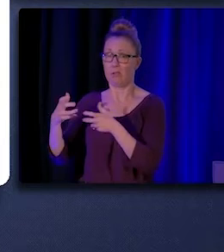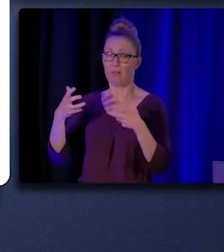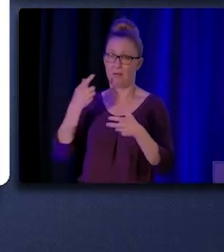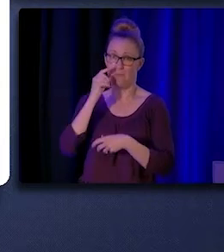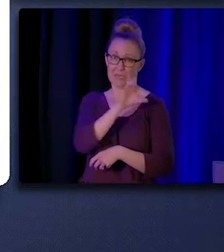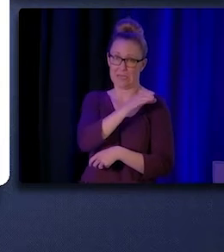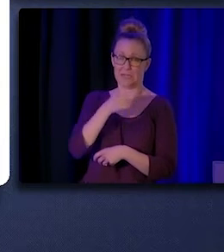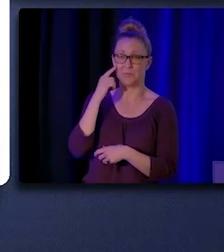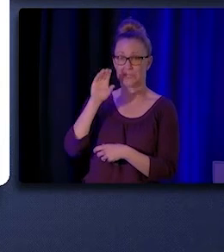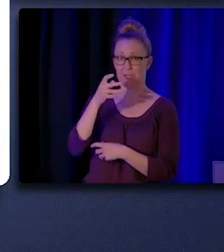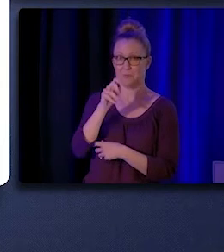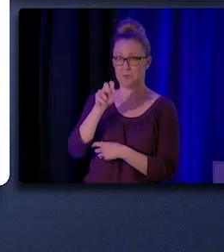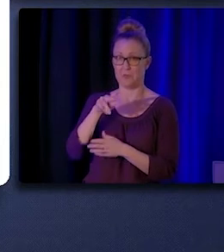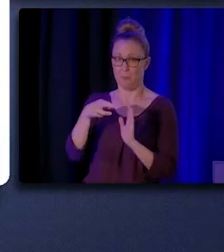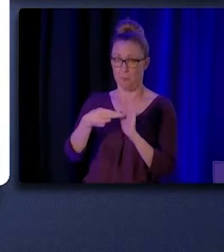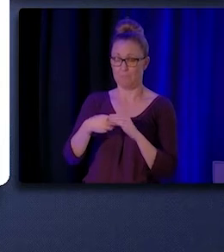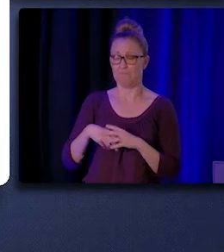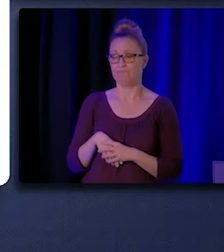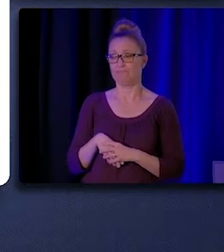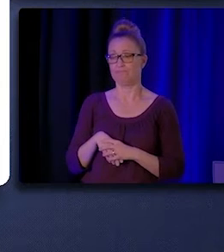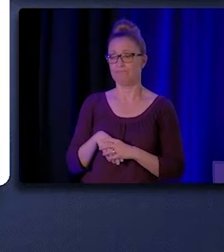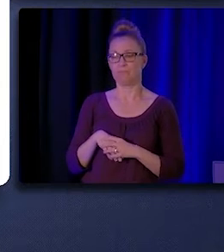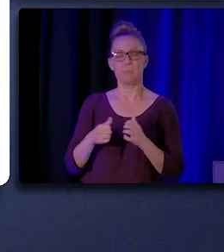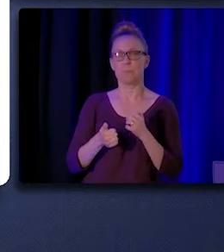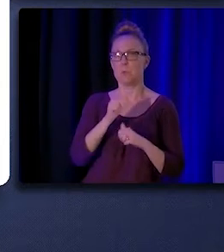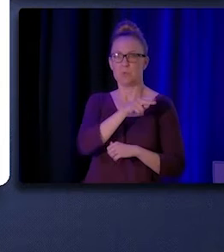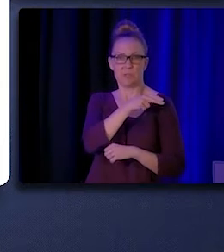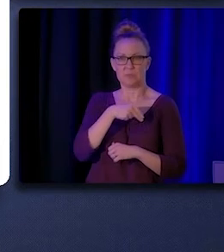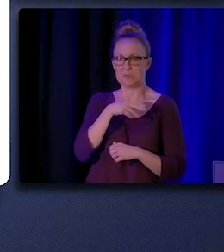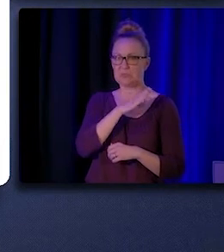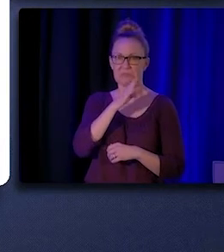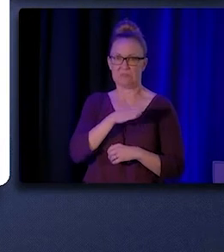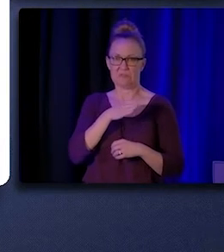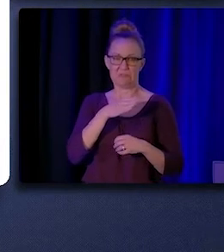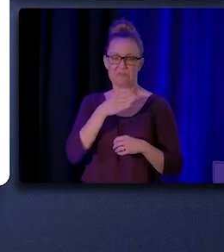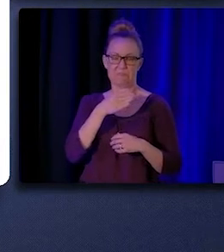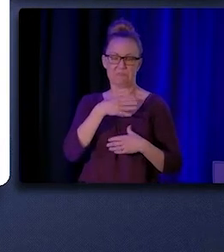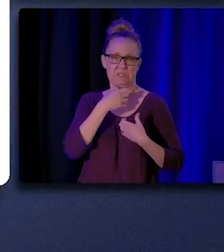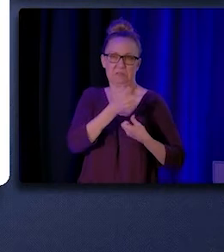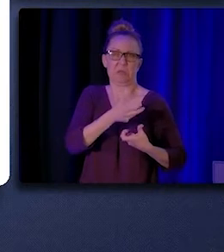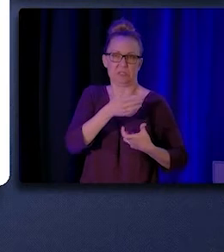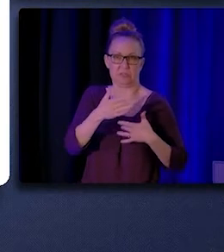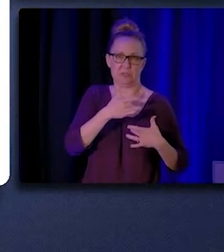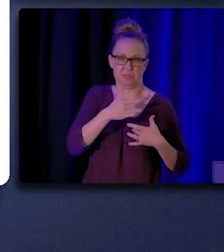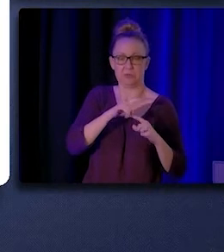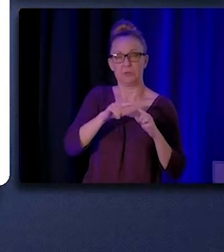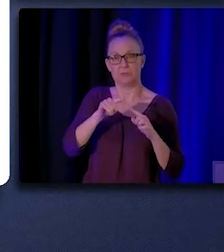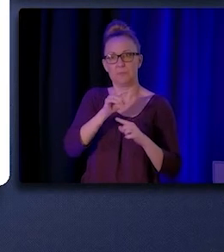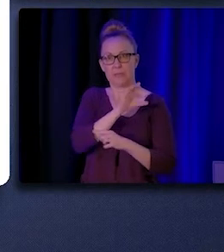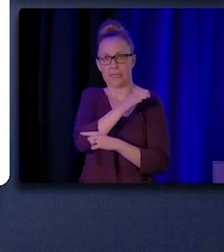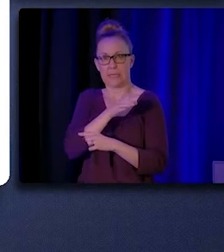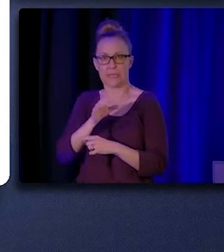Almost half of hospitals indicated no concerns with sustainability compared to zero clinics, which is also an important note.